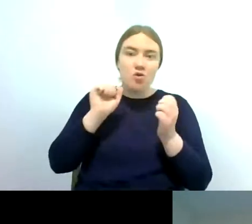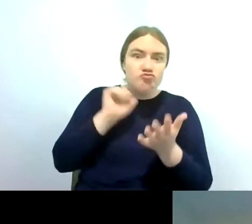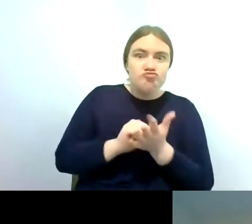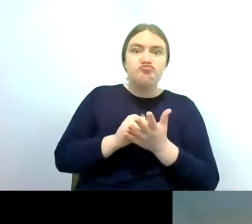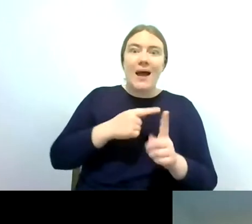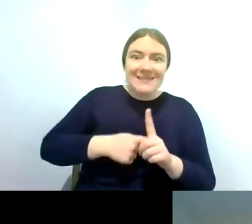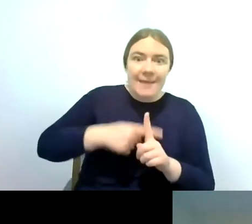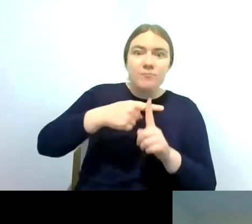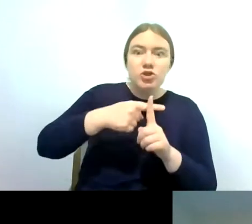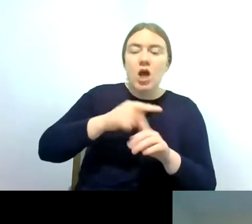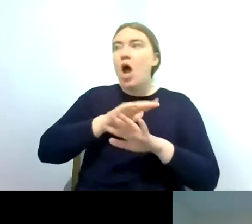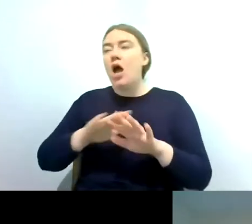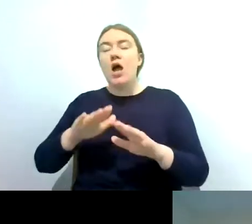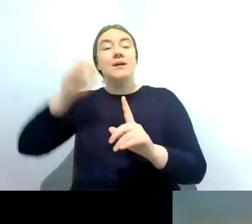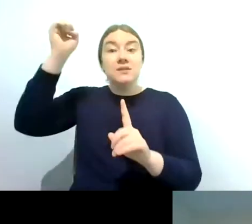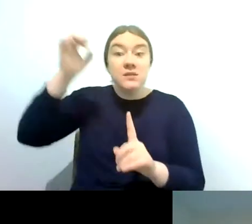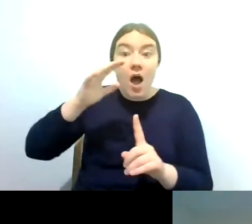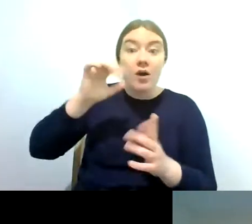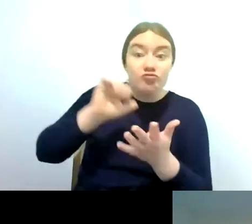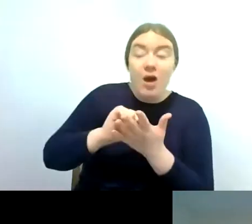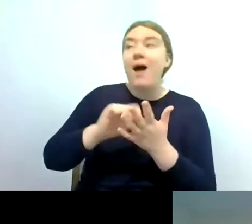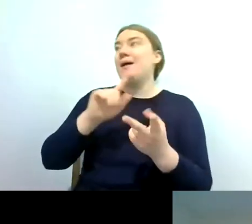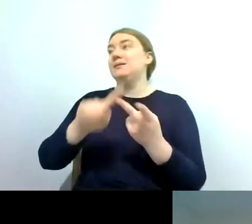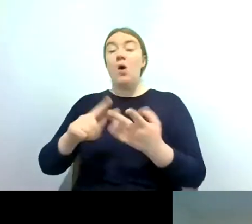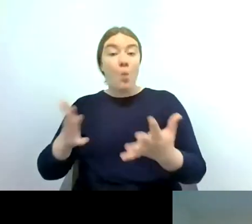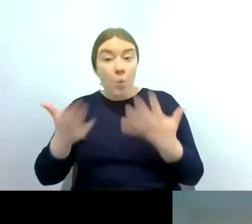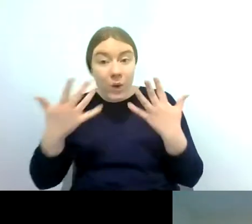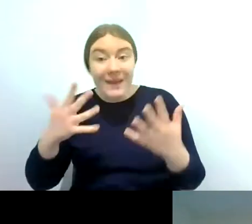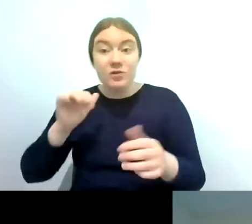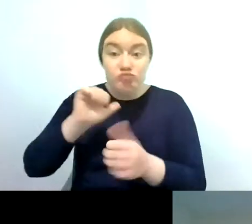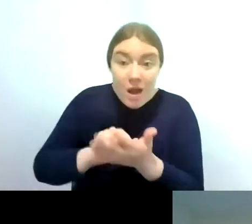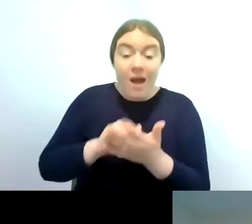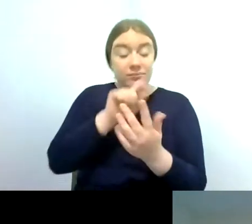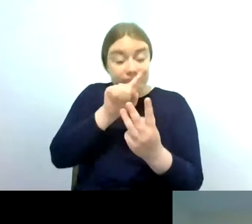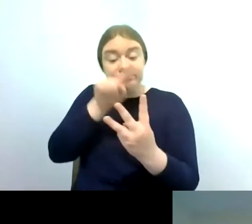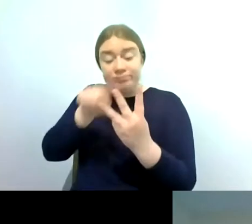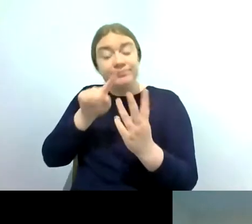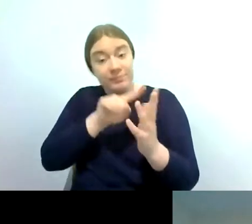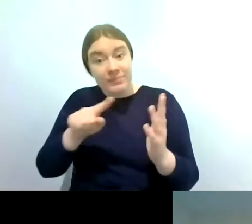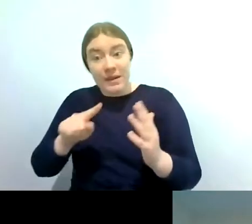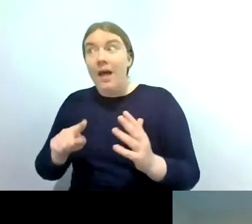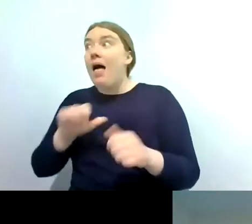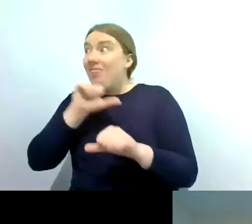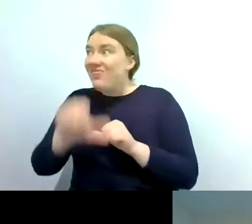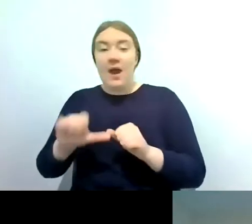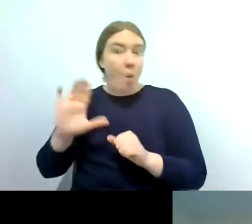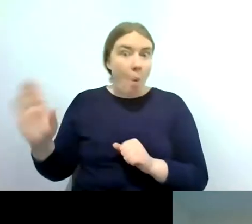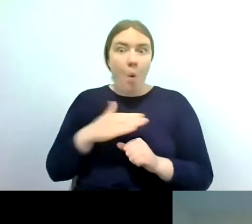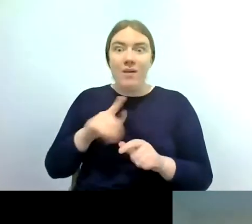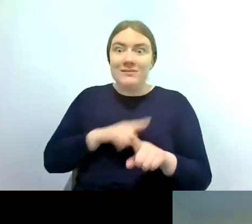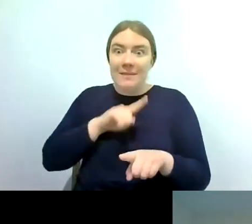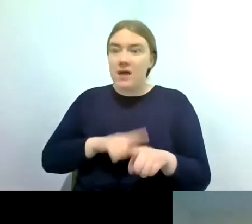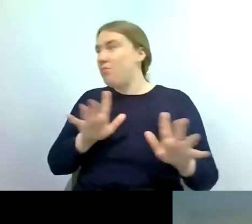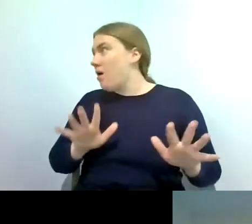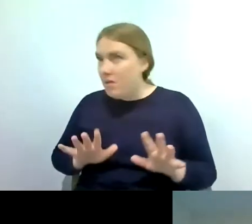not too windy and and the emergence is driven by environmental conditions so when when it's a